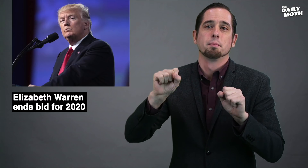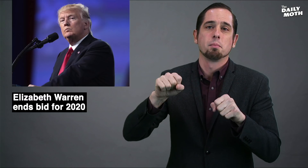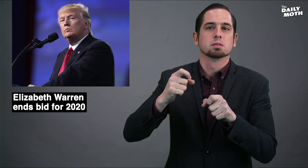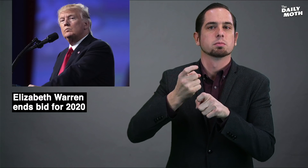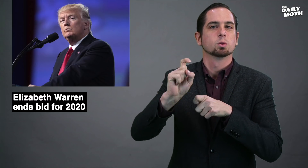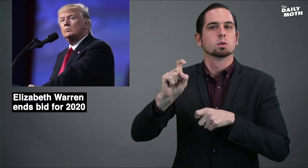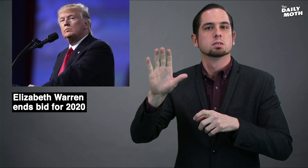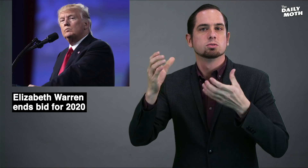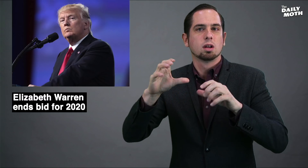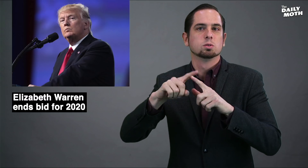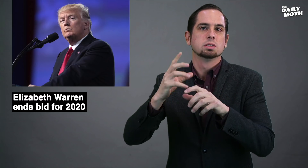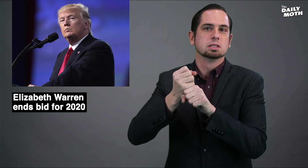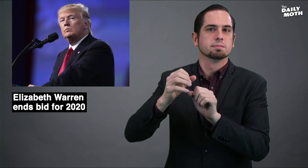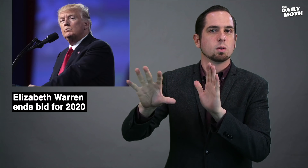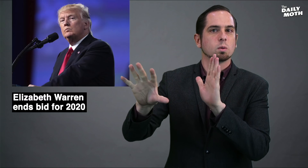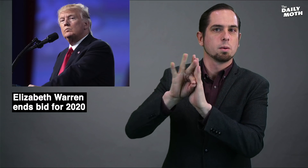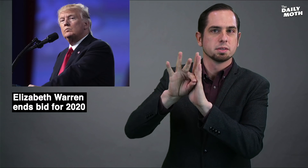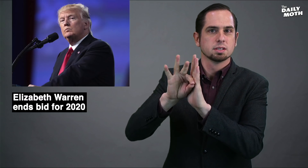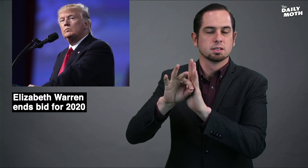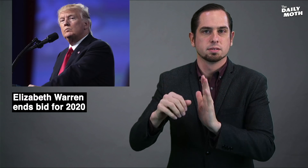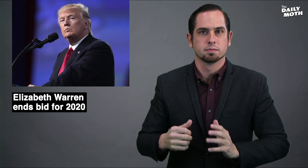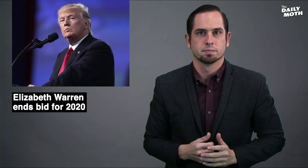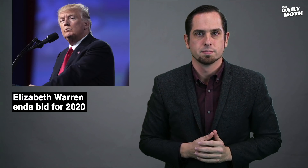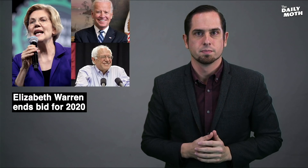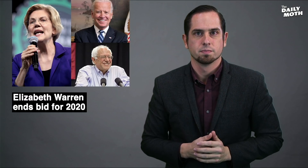probably cost him the nomination.